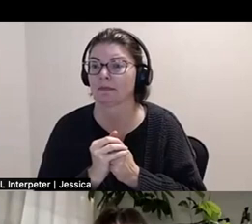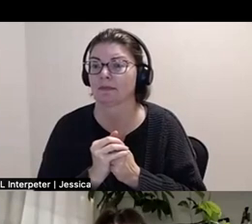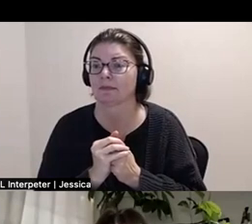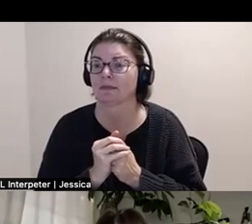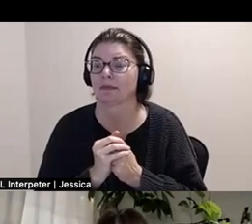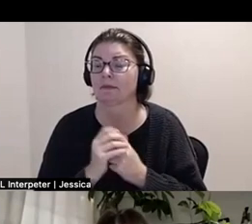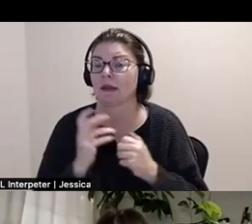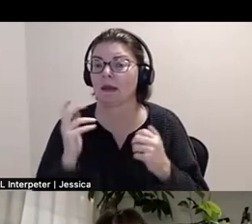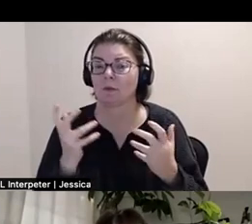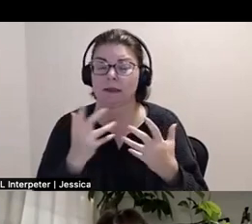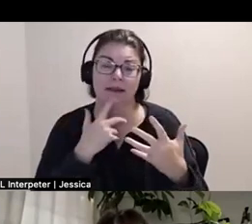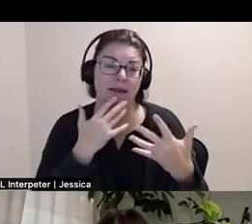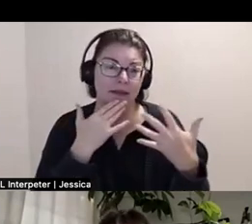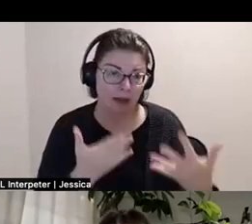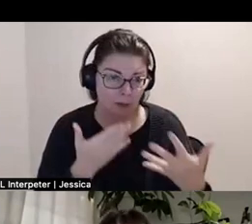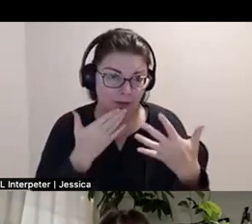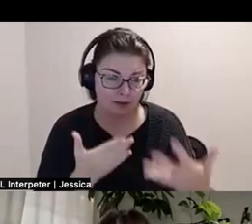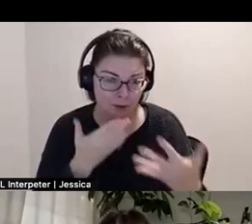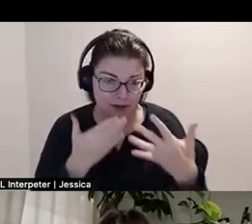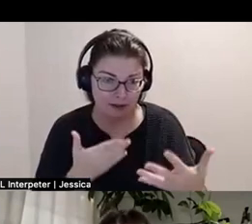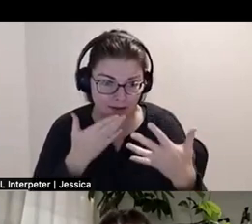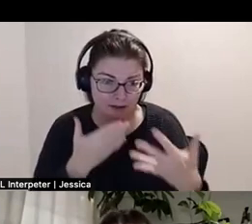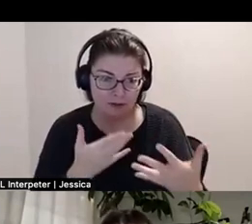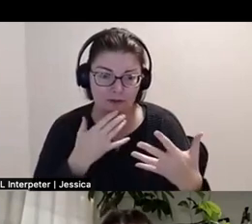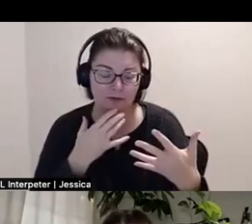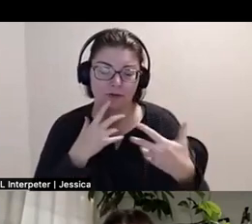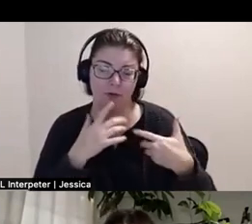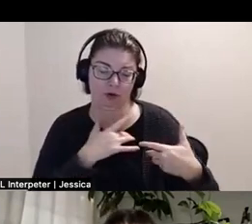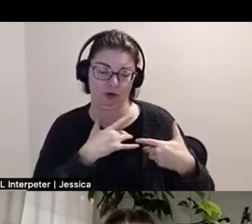Thank you, thank you, thank you. Like truly from the bottom of my heart for sharing your work,